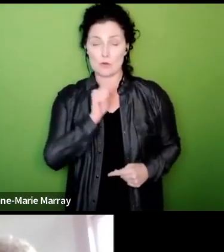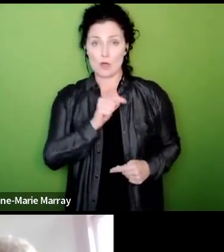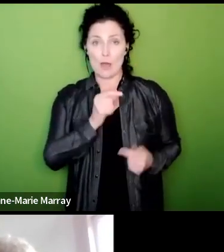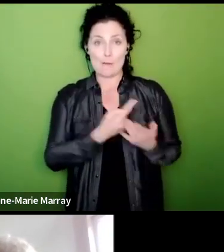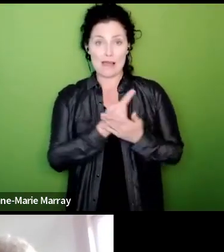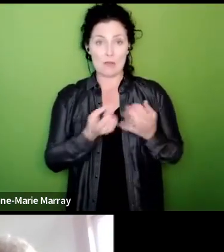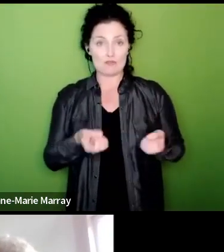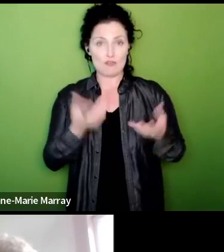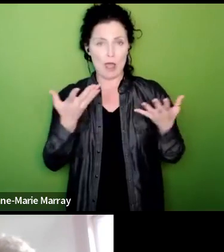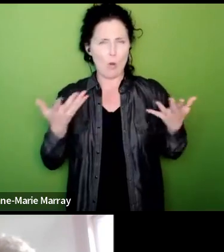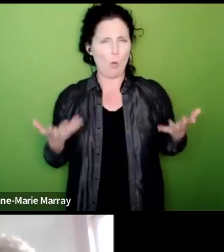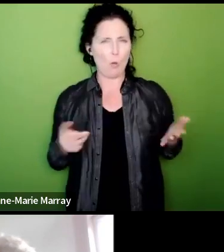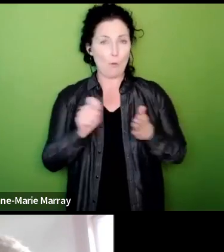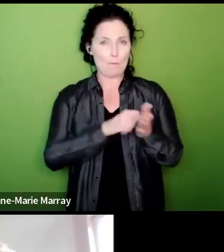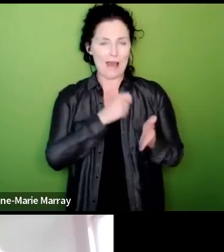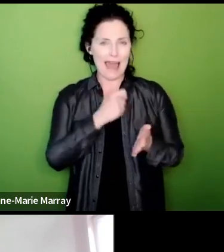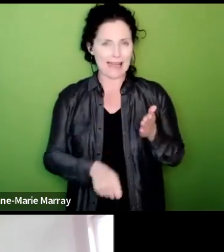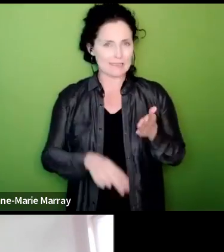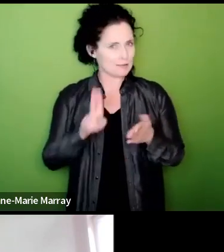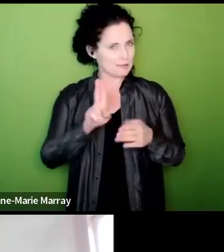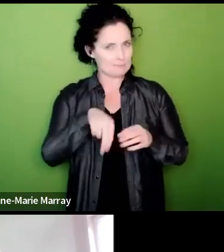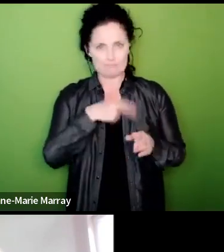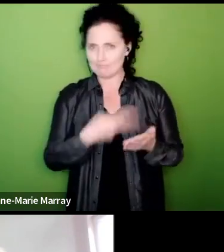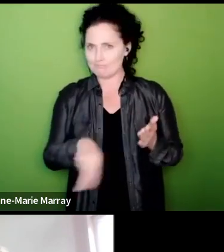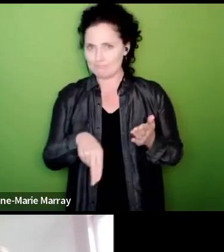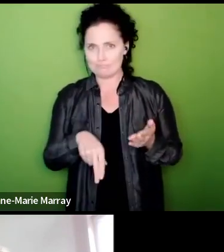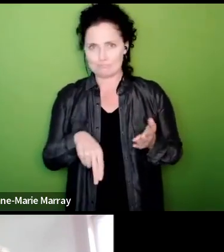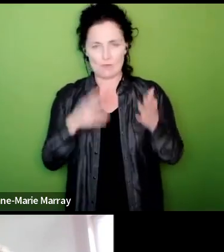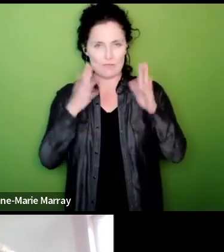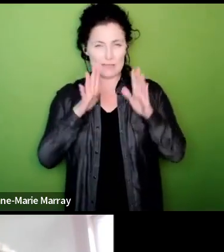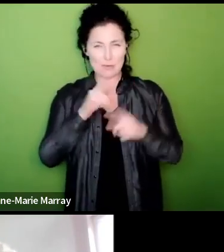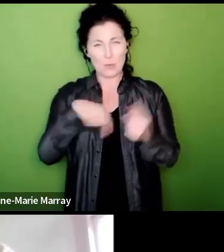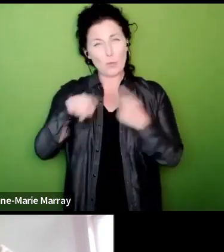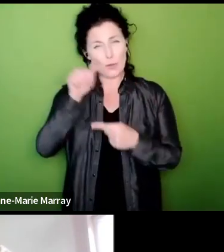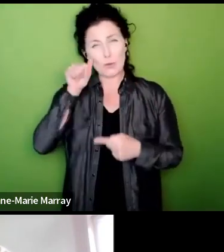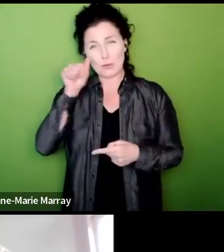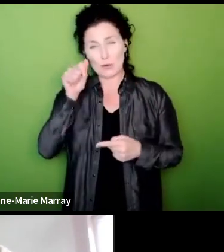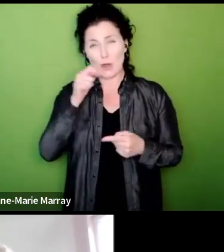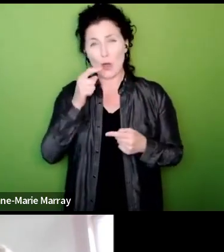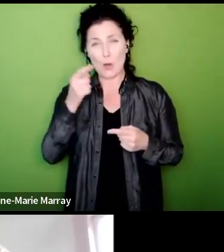I think we all know don't we that the employer watches Facebook and and there is guidance in